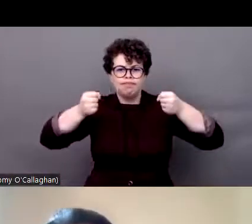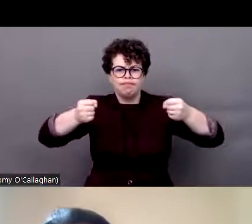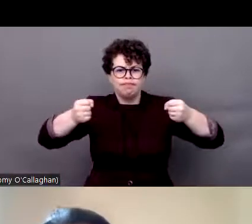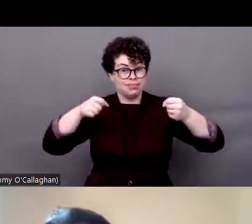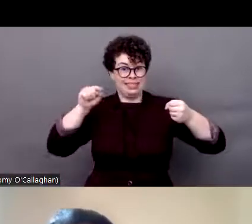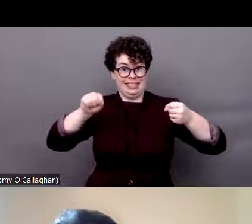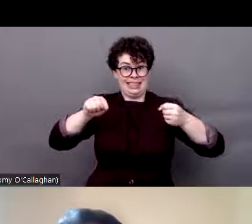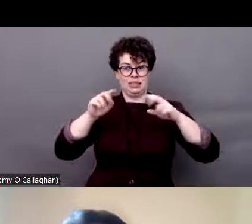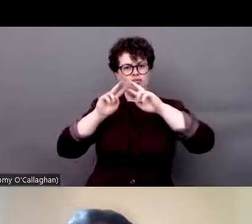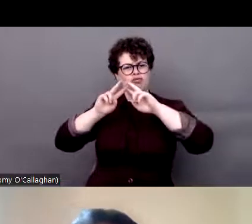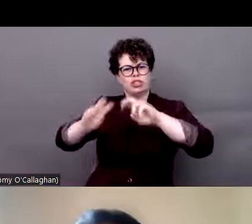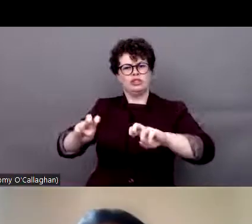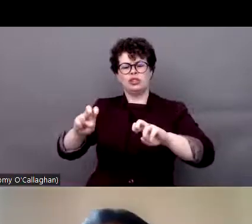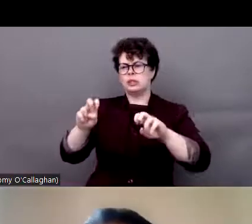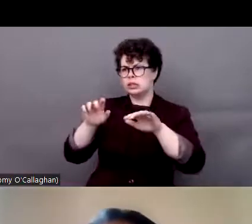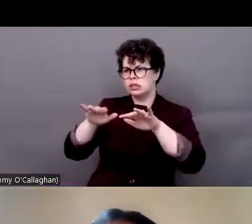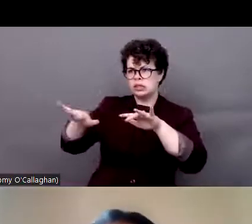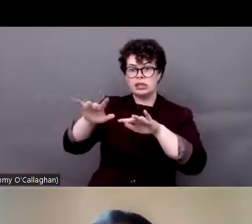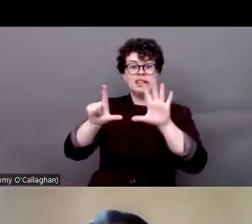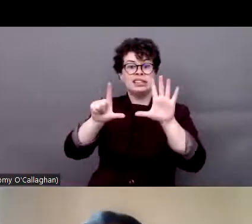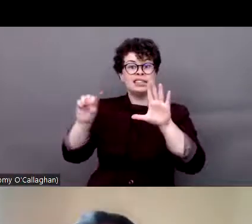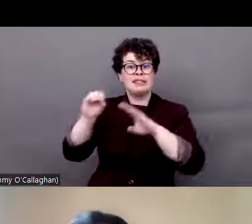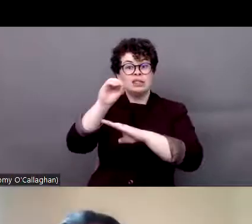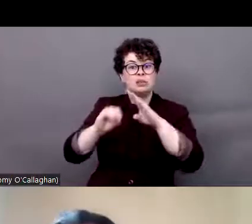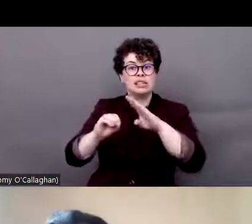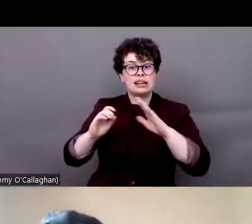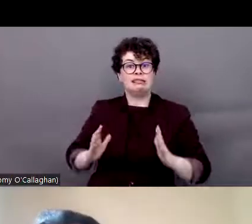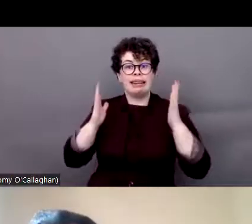than 70% of the prison population